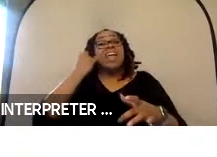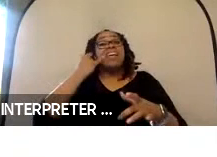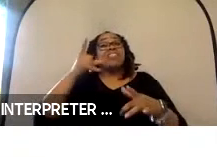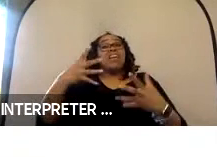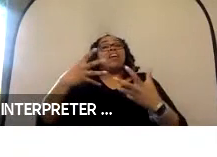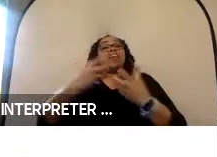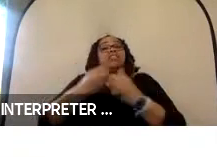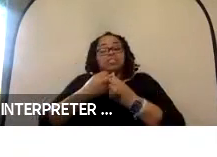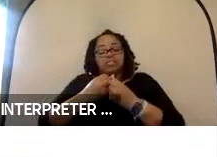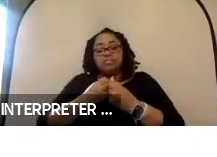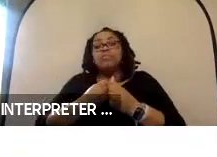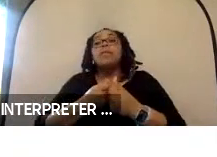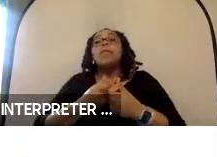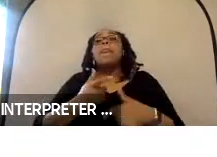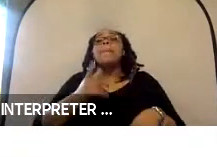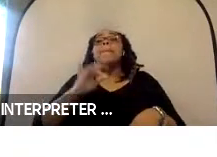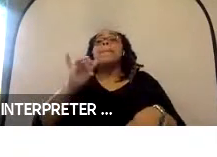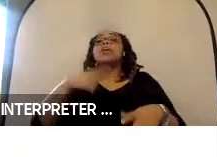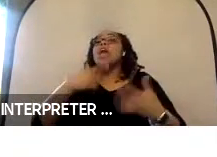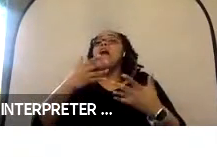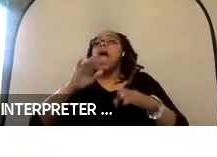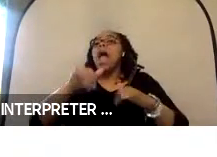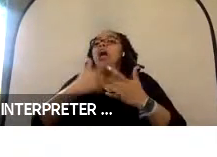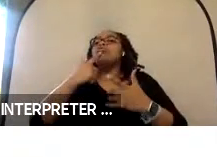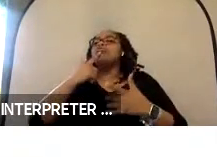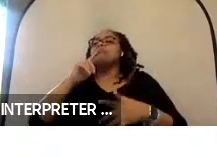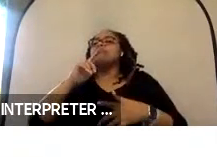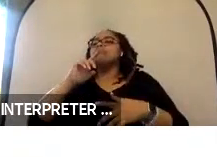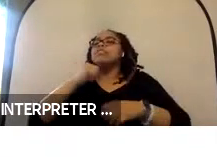You also need a method to secure the wheelchair to the vehicle which is generally referred